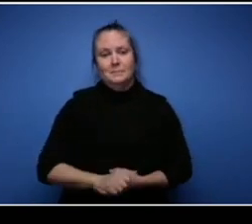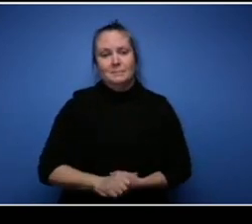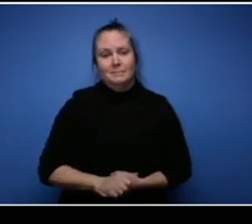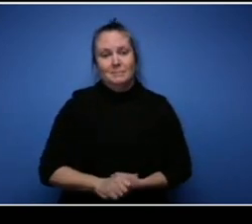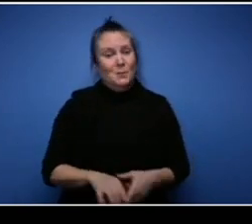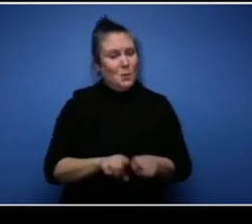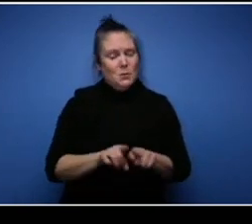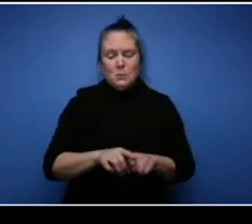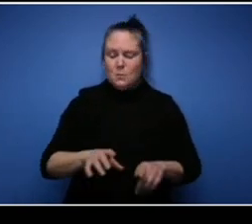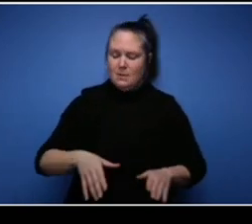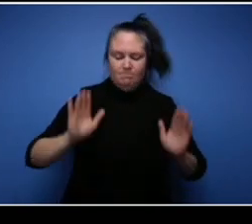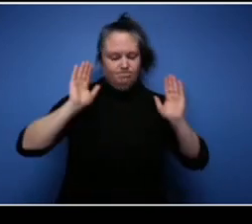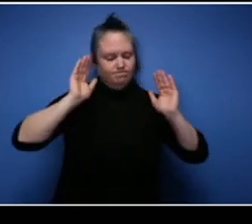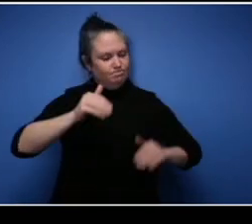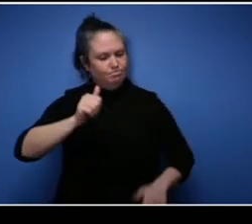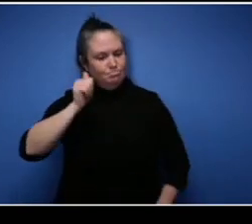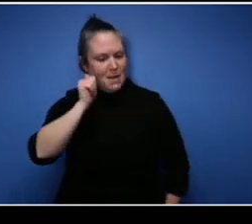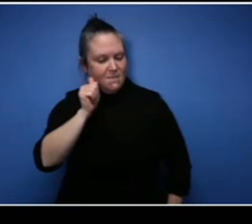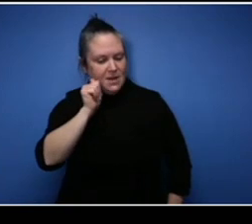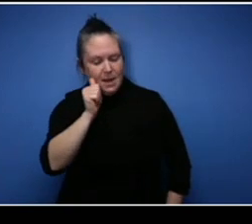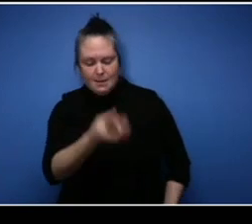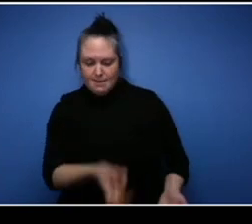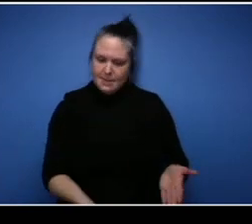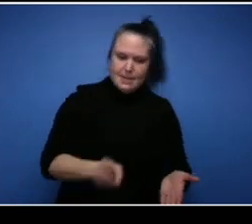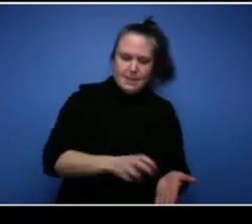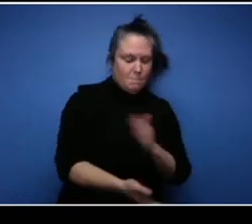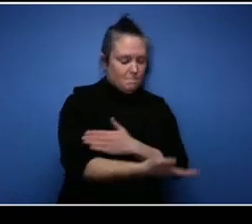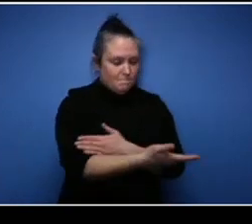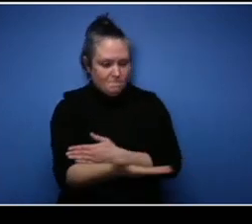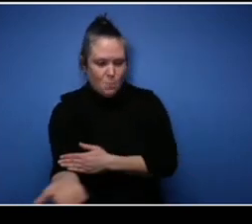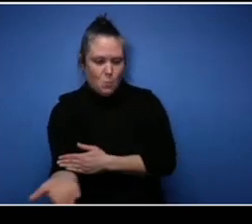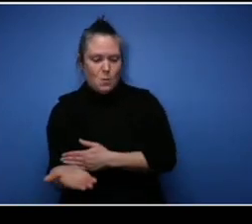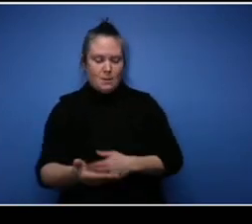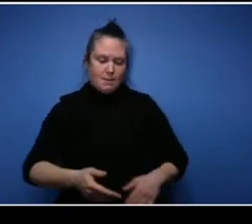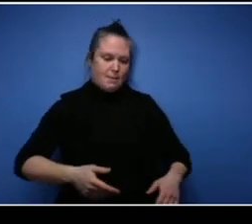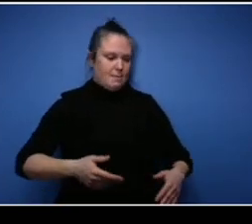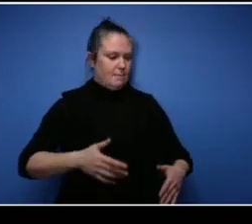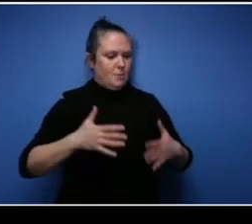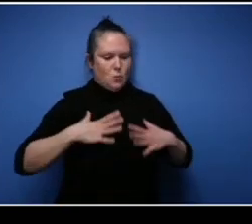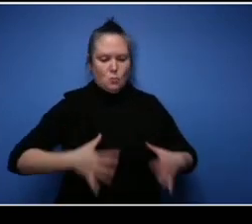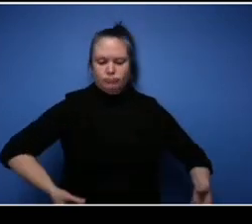you're working from home because now after the pandemic a lot of people are able to work